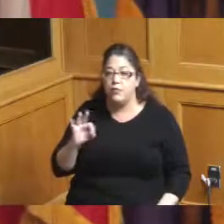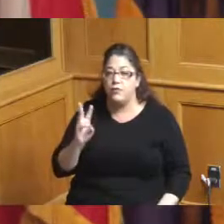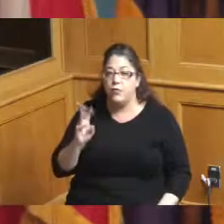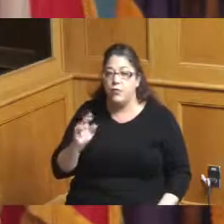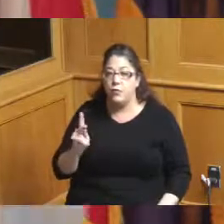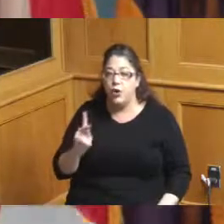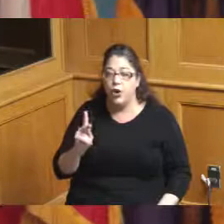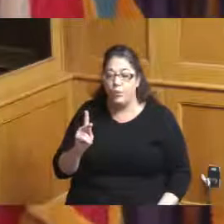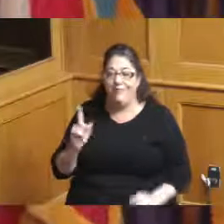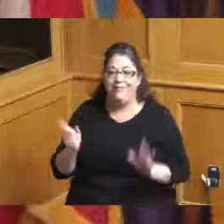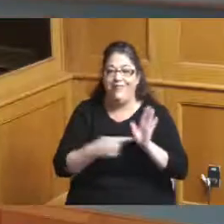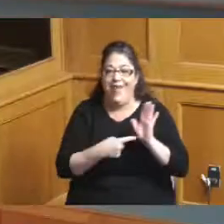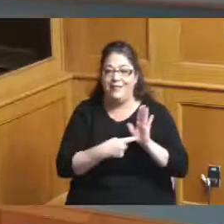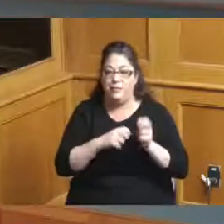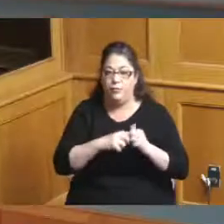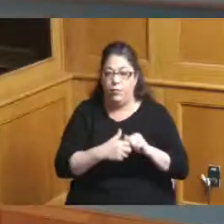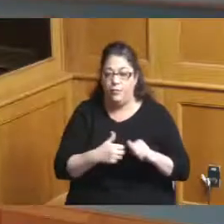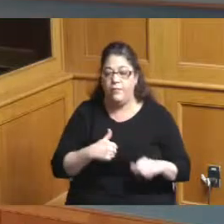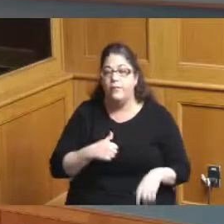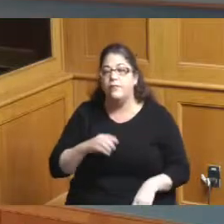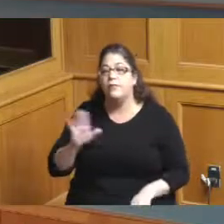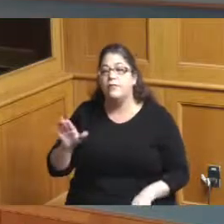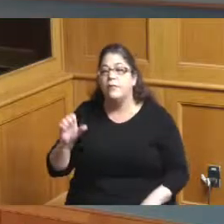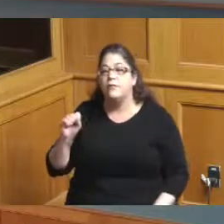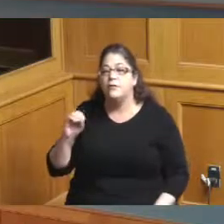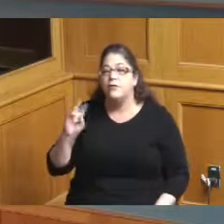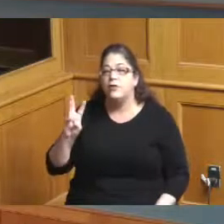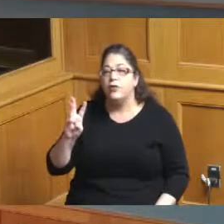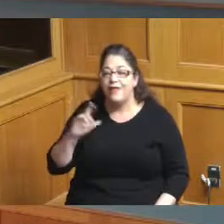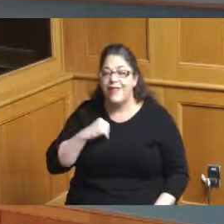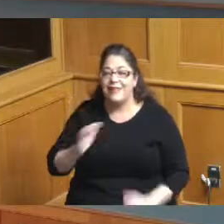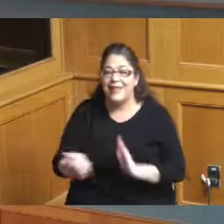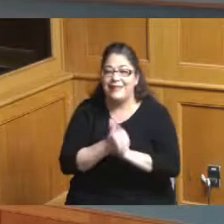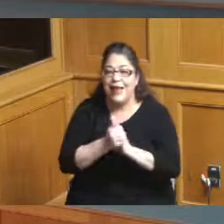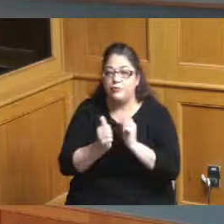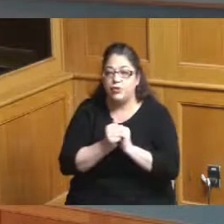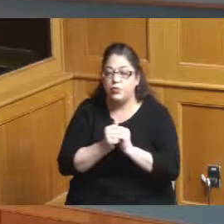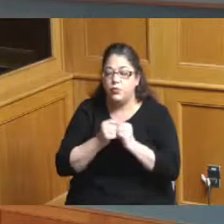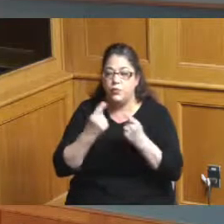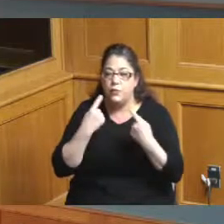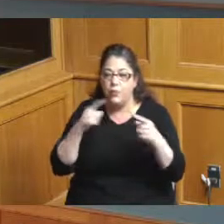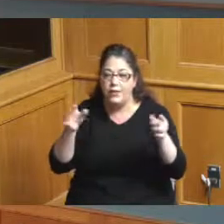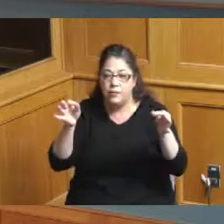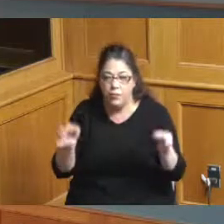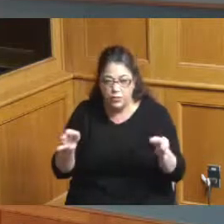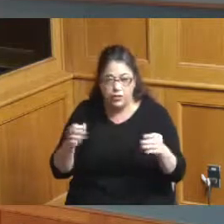piece the scope of work is attachment to the resolution so we will discuss the scope of work